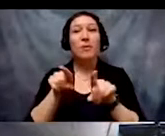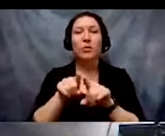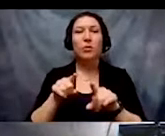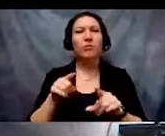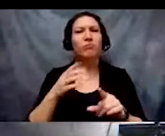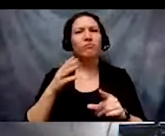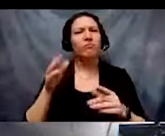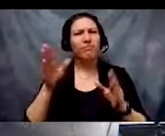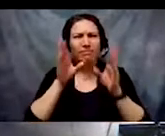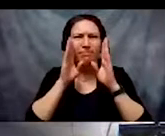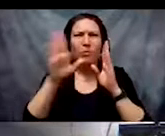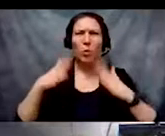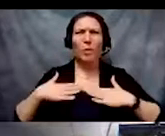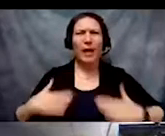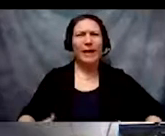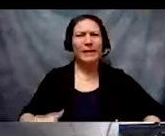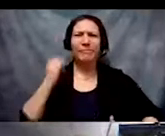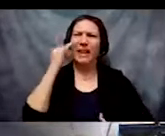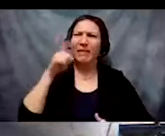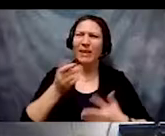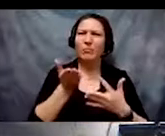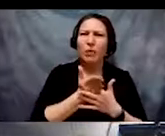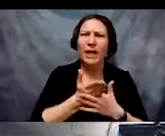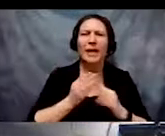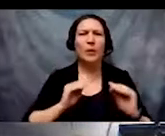your body and take breaks and move as needed.